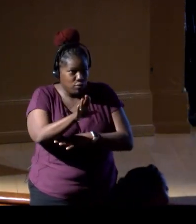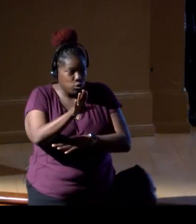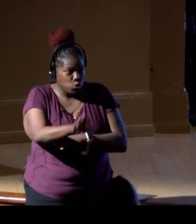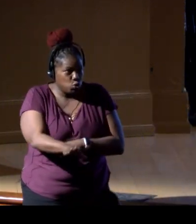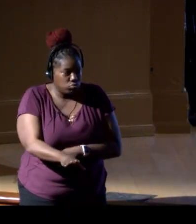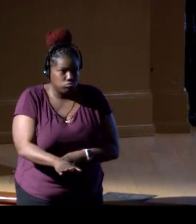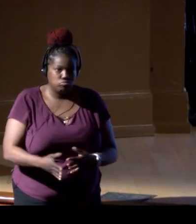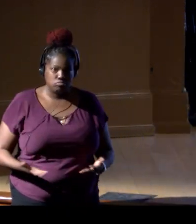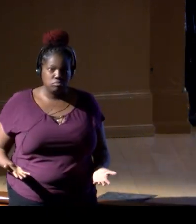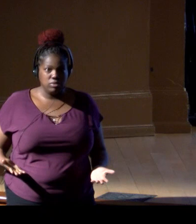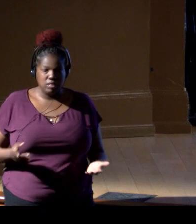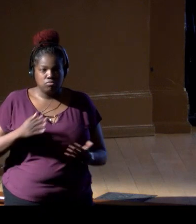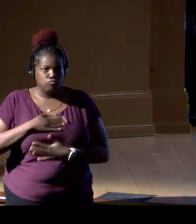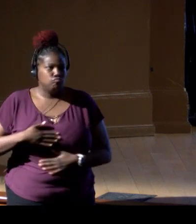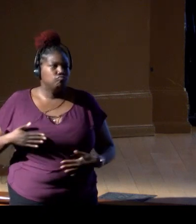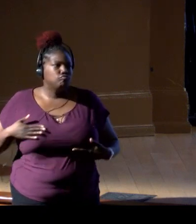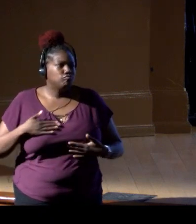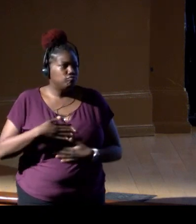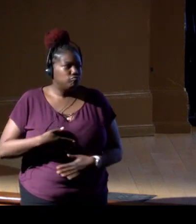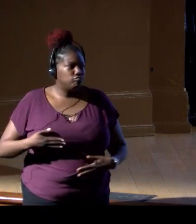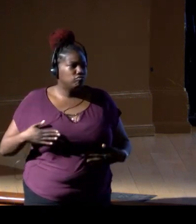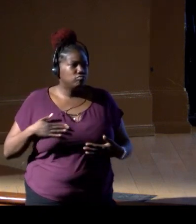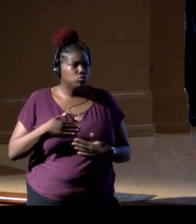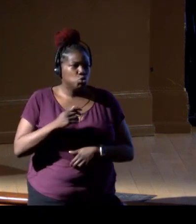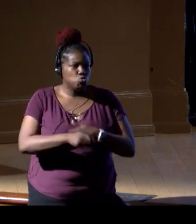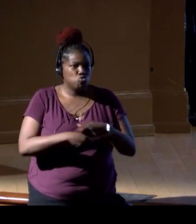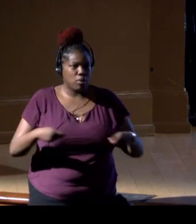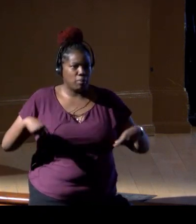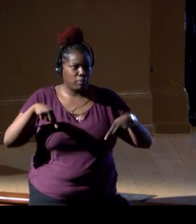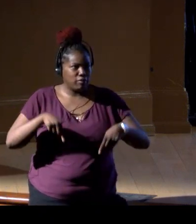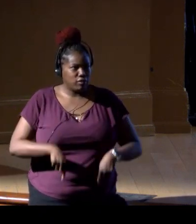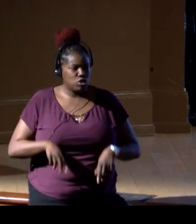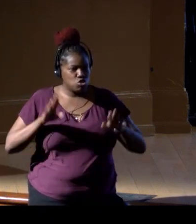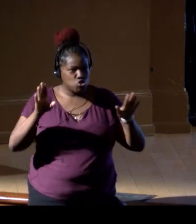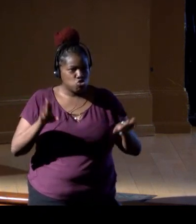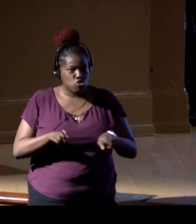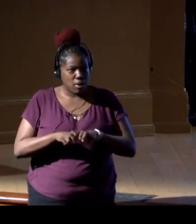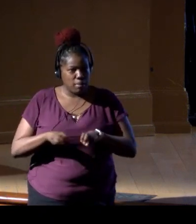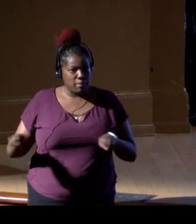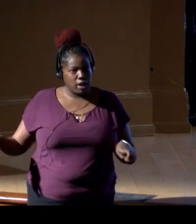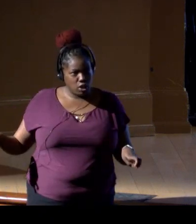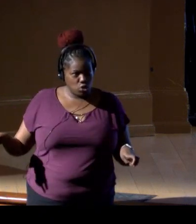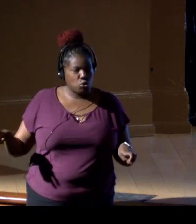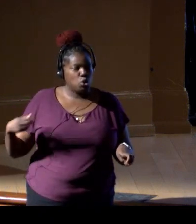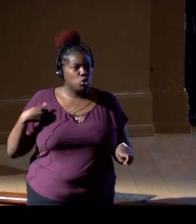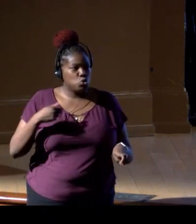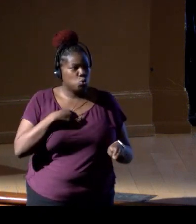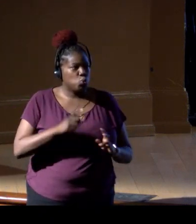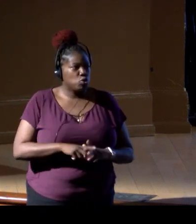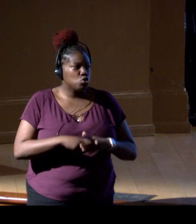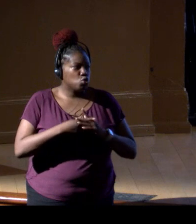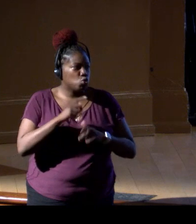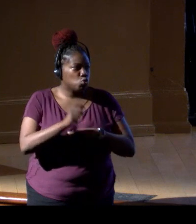It's quite a pleasure to round out this very esteemed panel as we start to wrap up what has been